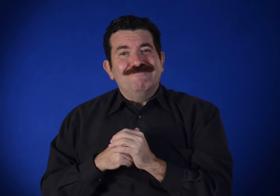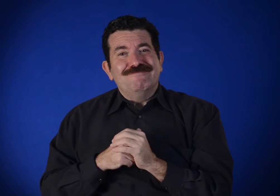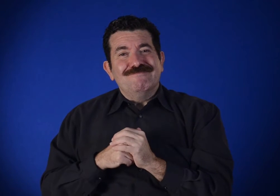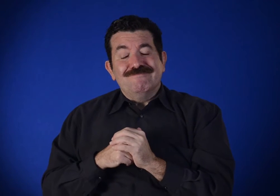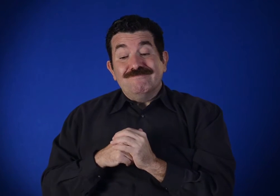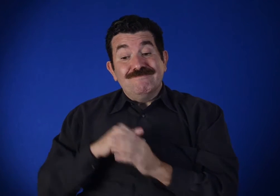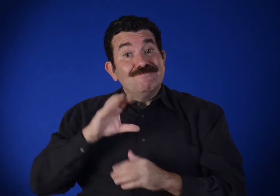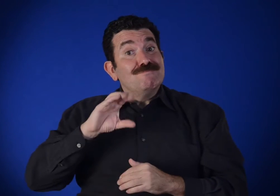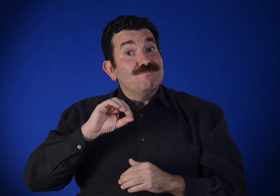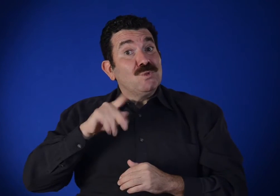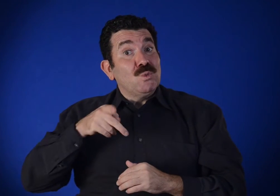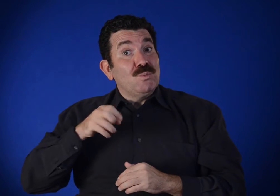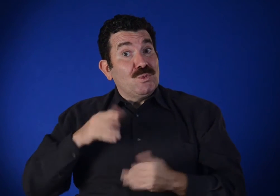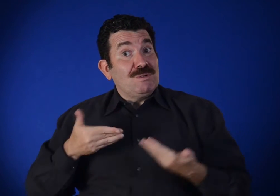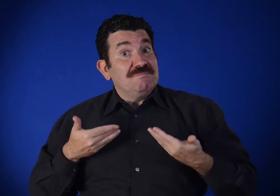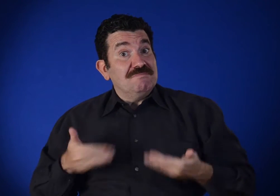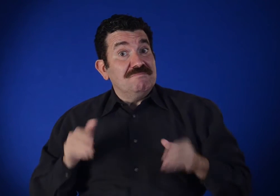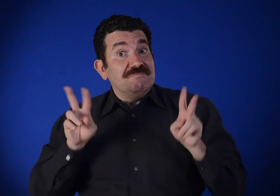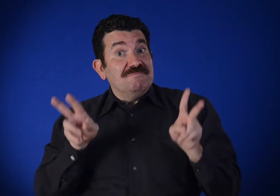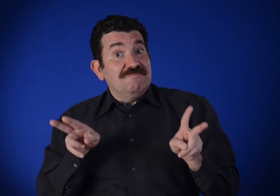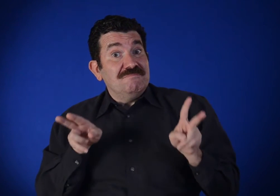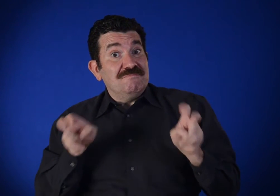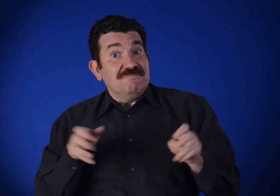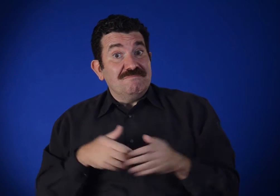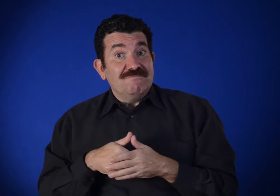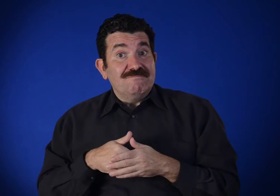Cooper, again, says: